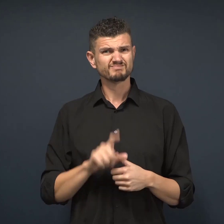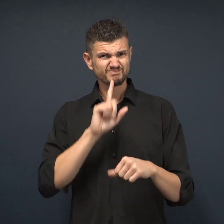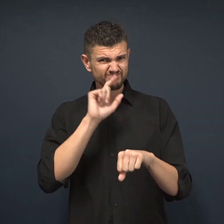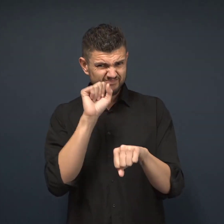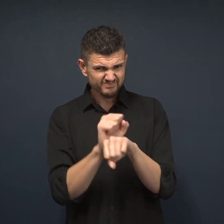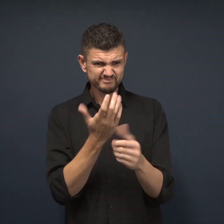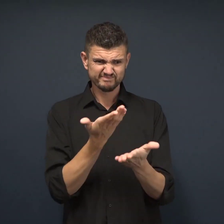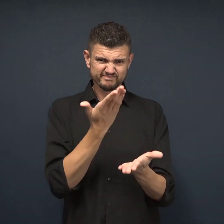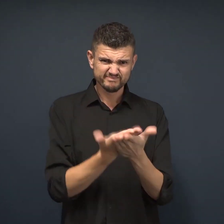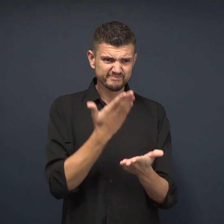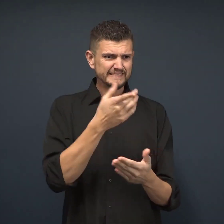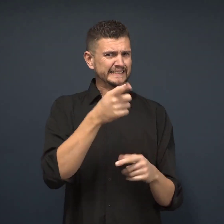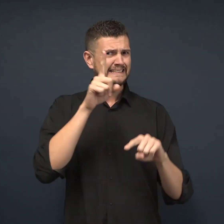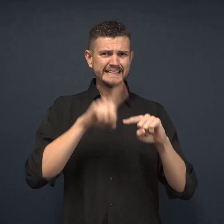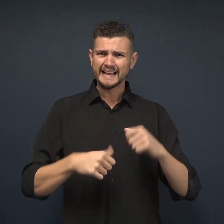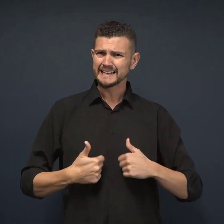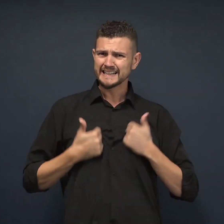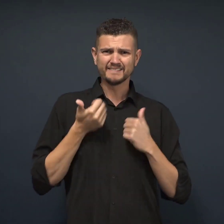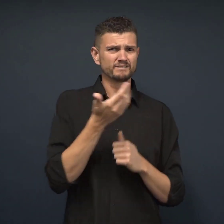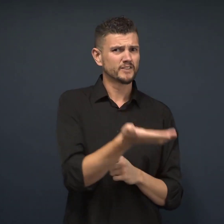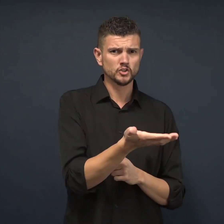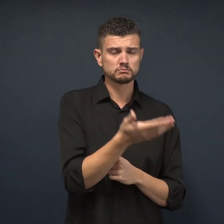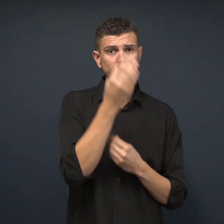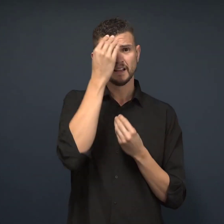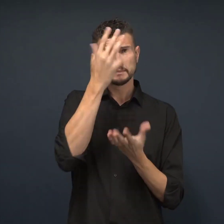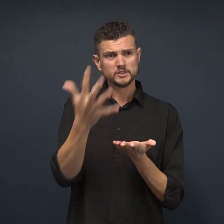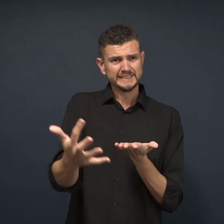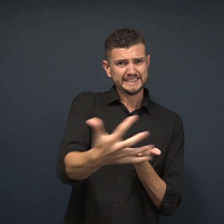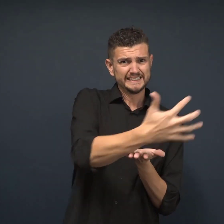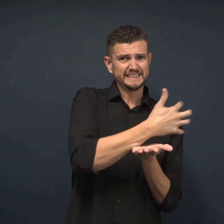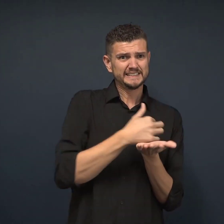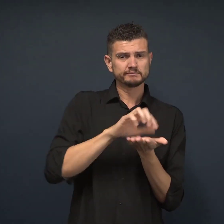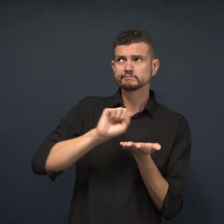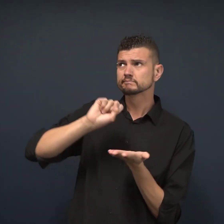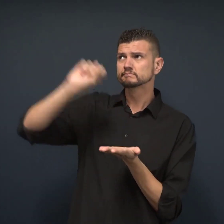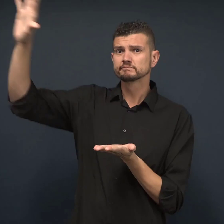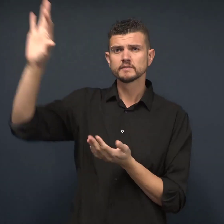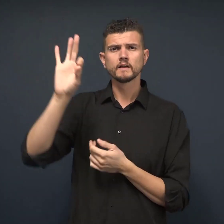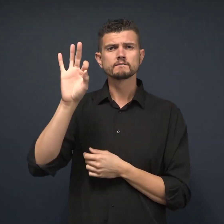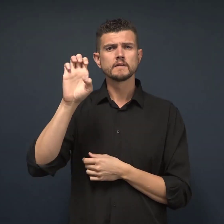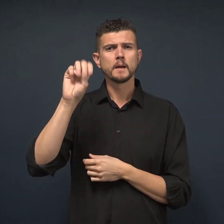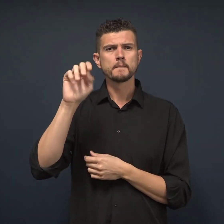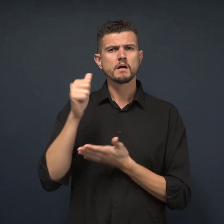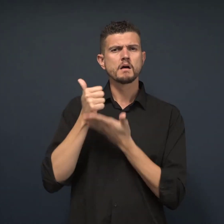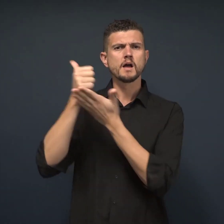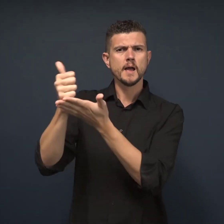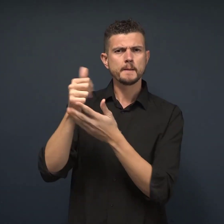If they find your home is not livable, the information they collect is to help FEMA